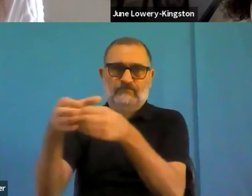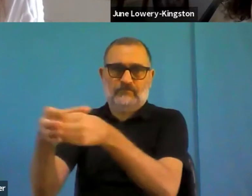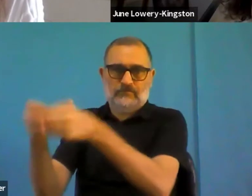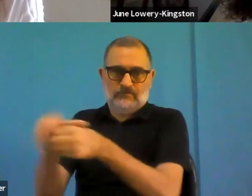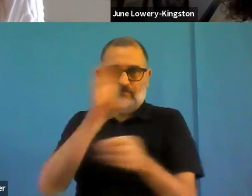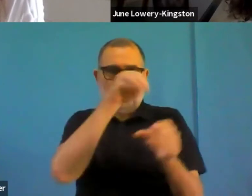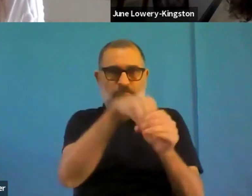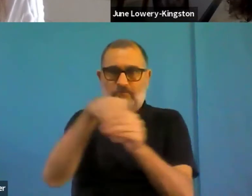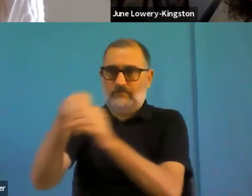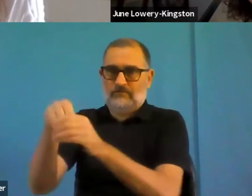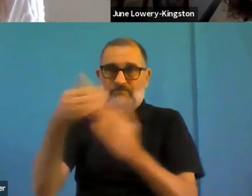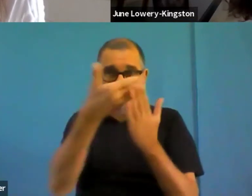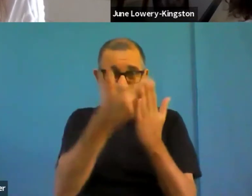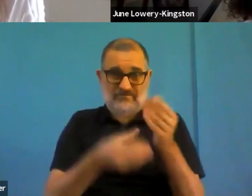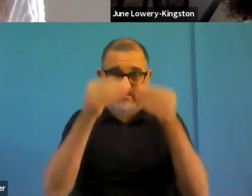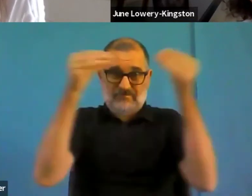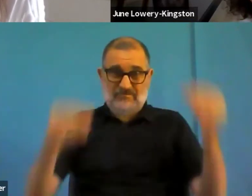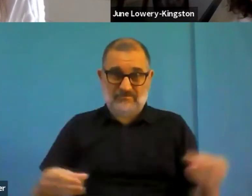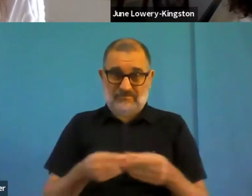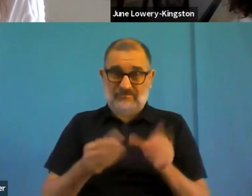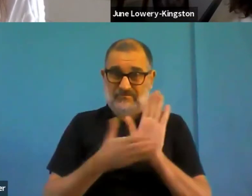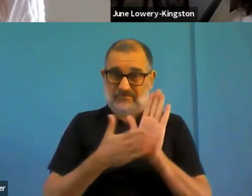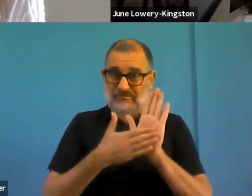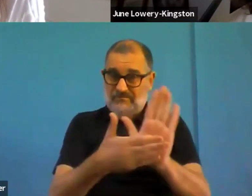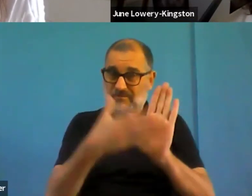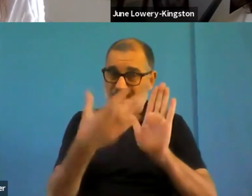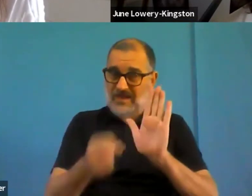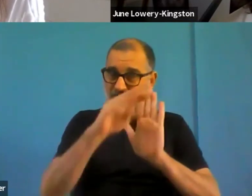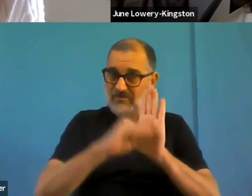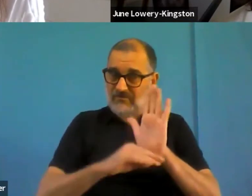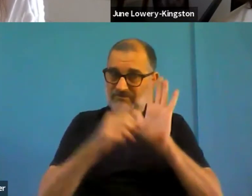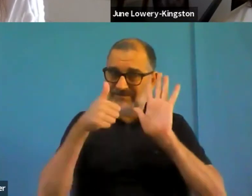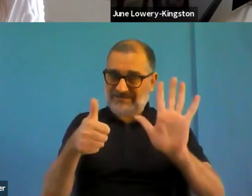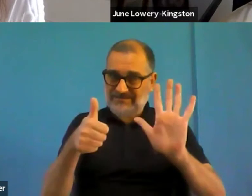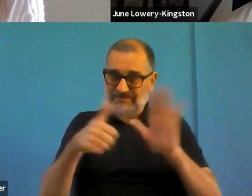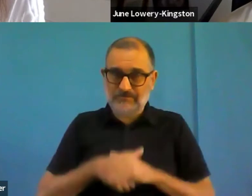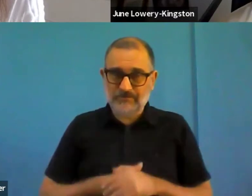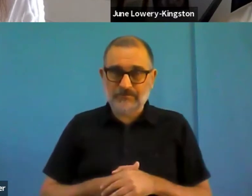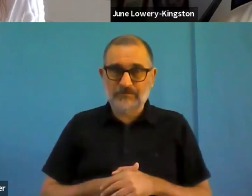And so it's no surprise that the new strategy on tackling disability is called the Disability